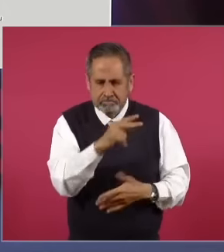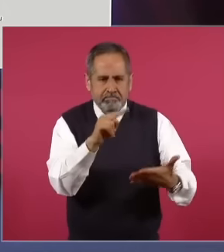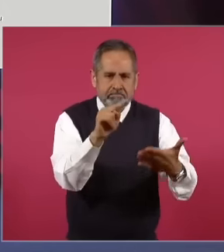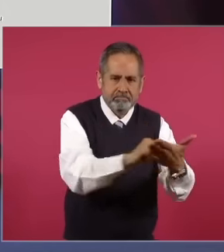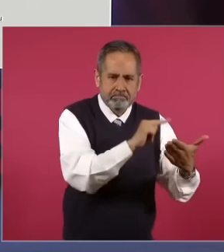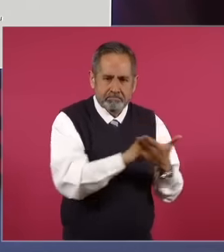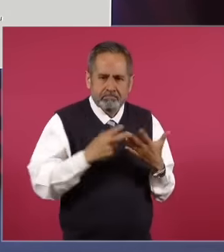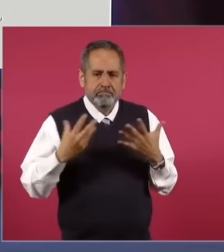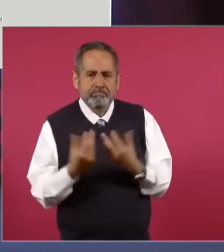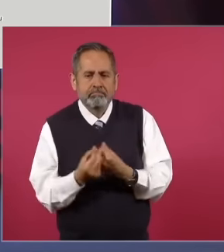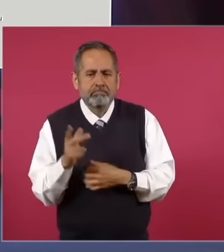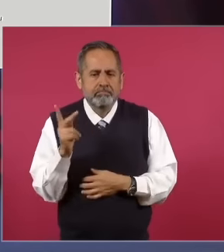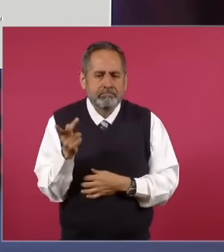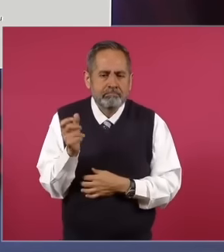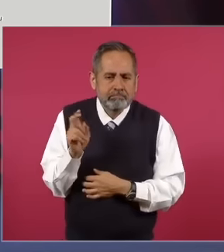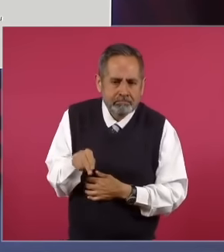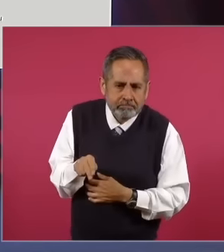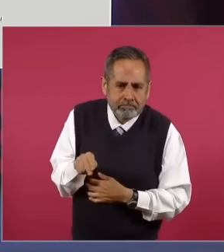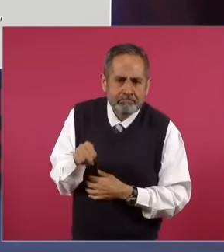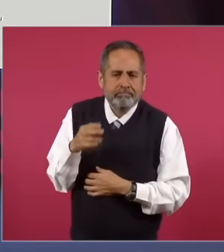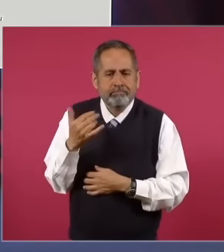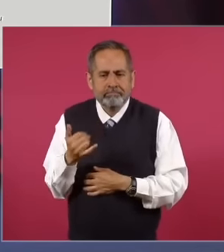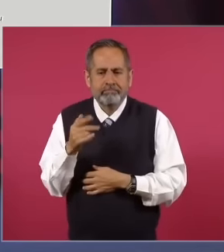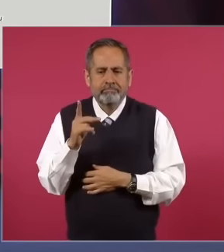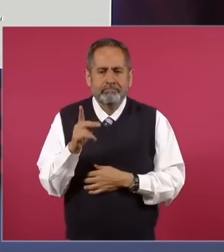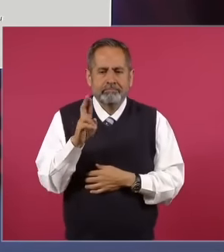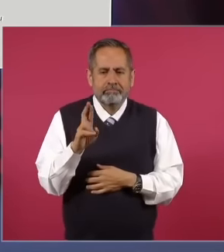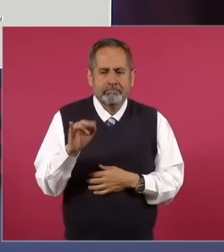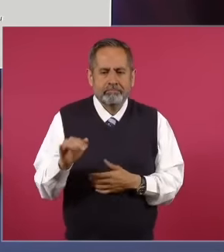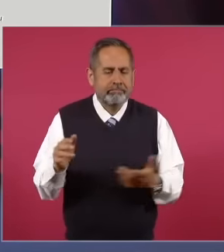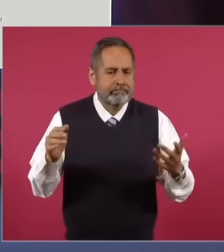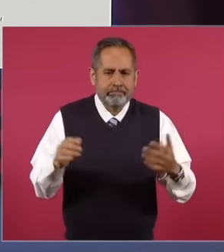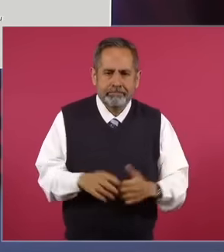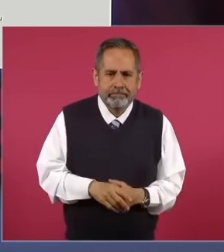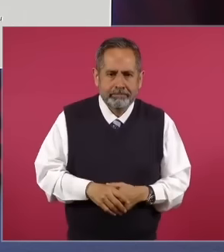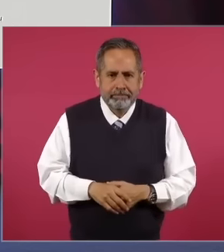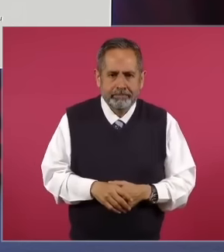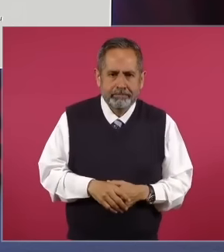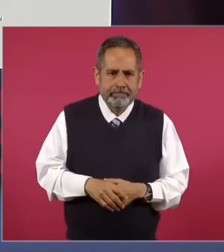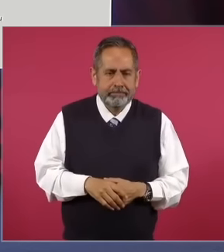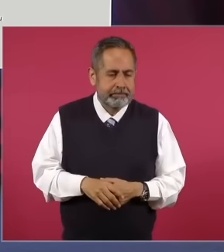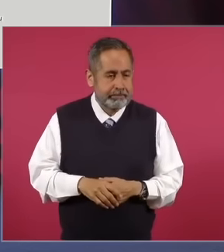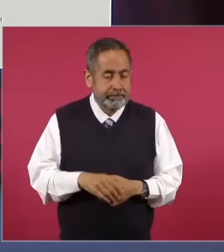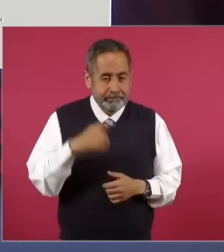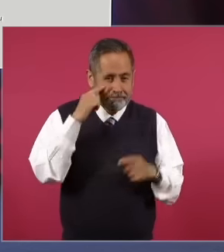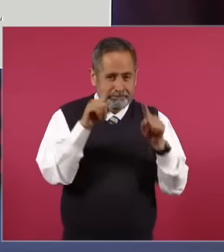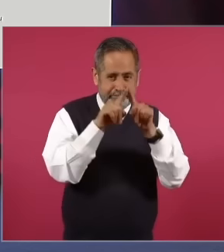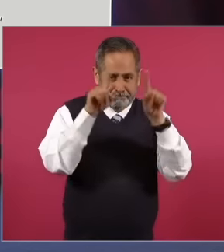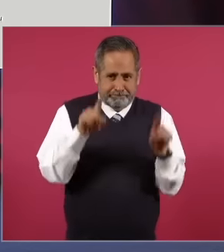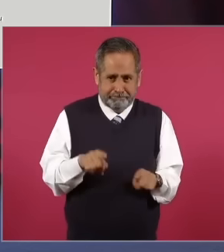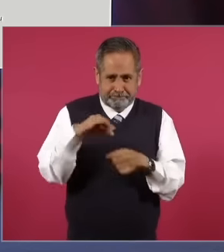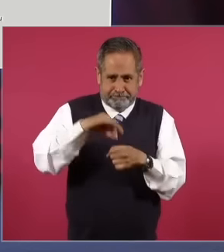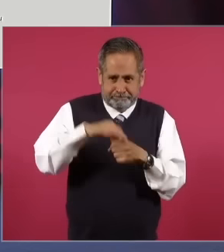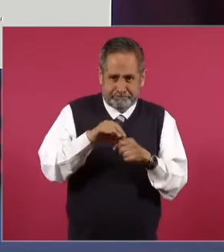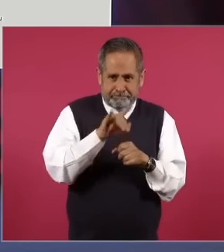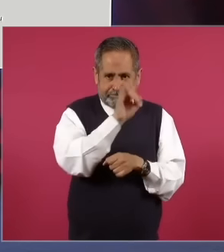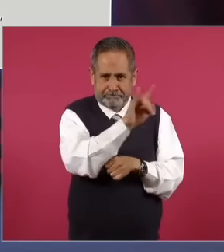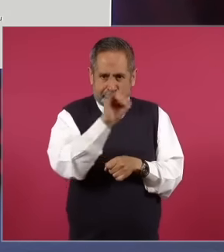pri political parties in each list that is not headed by the